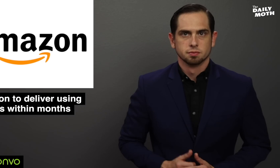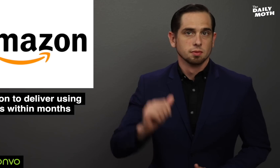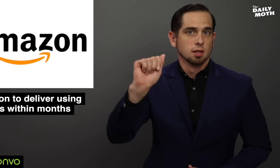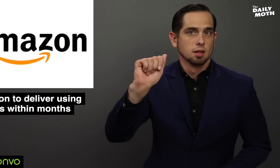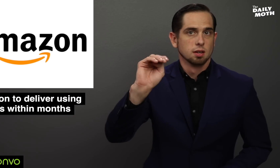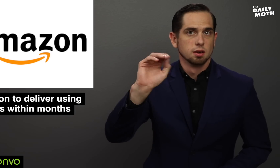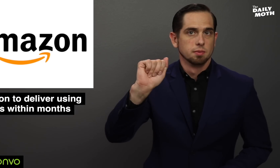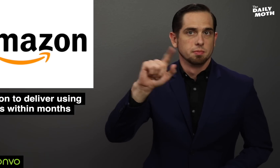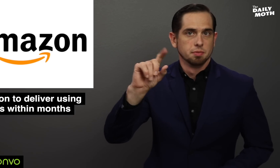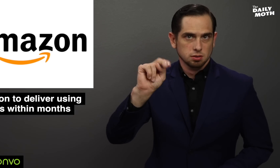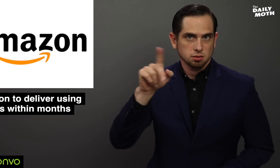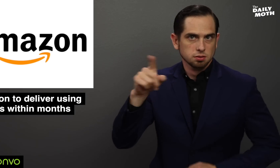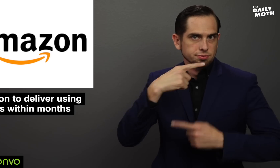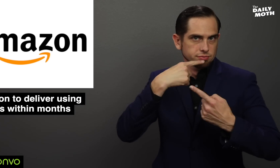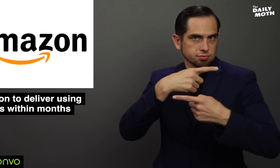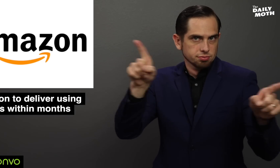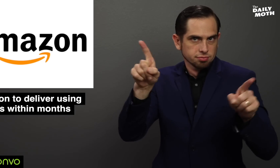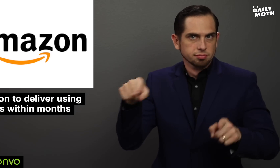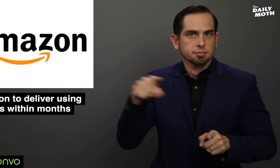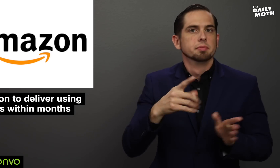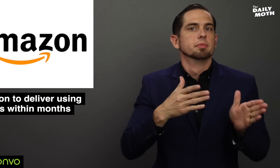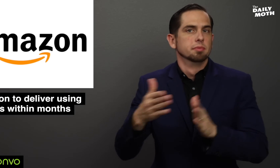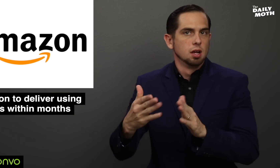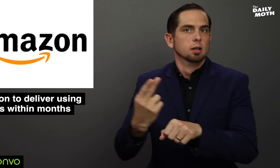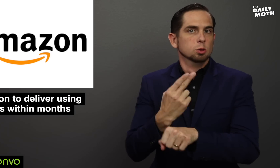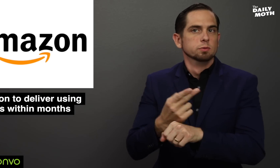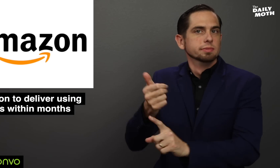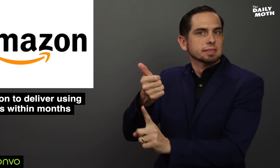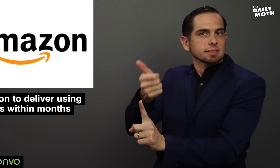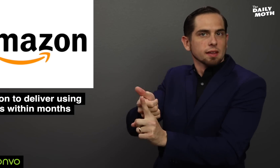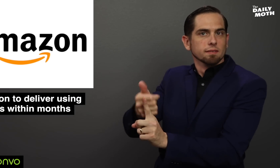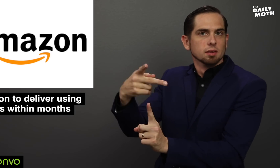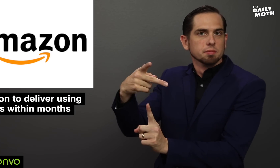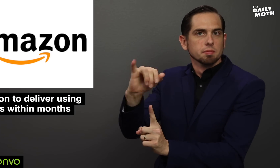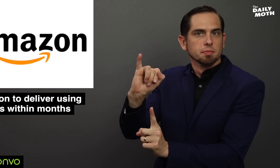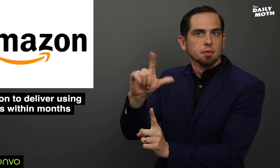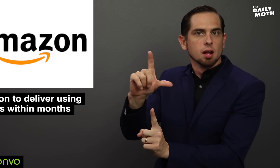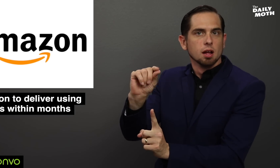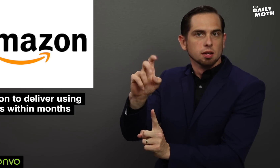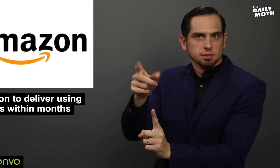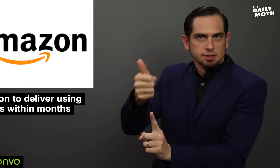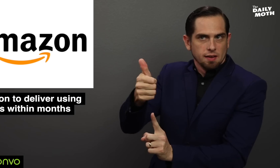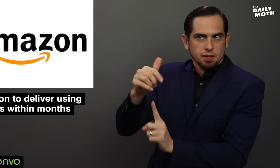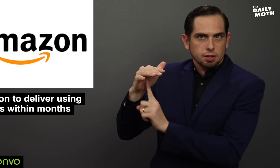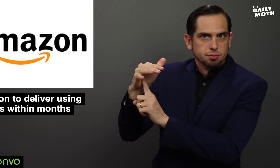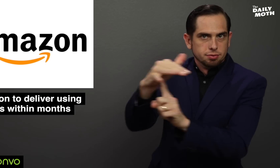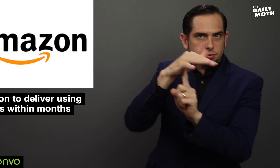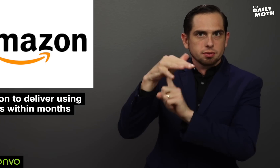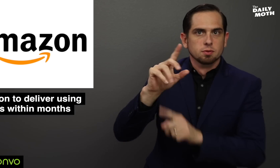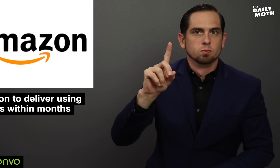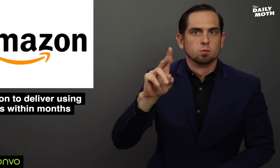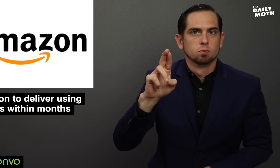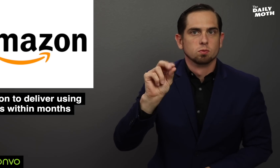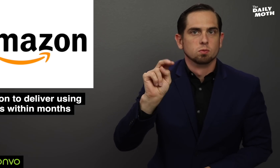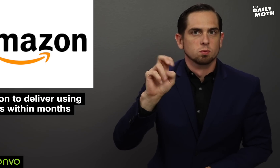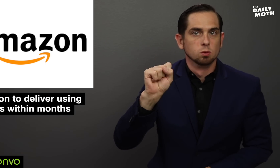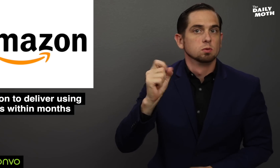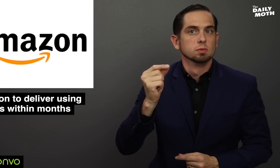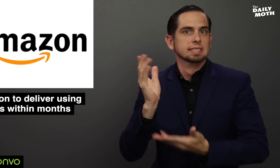Amazon announced they plan to use self-piloted drones to